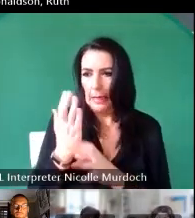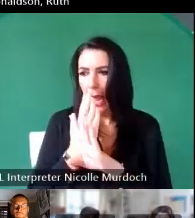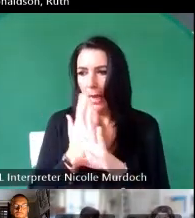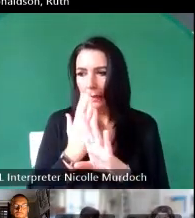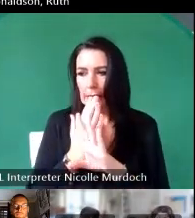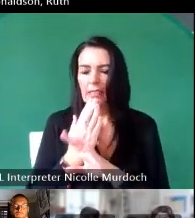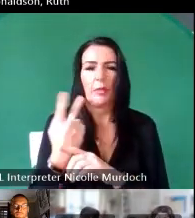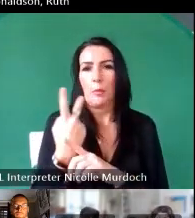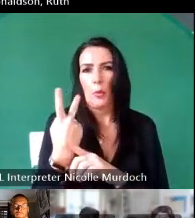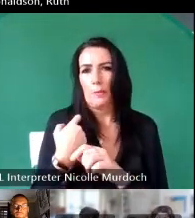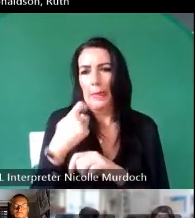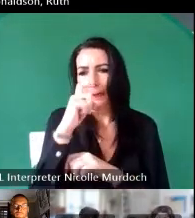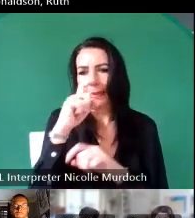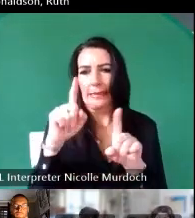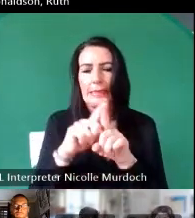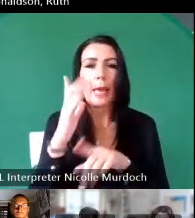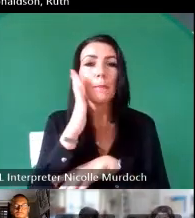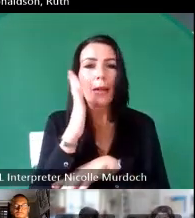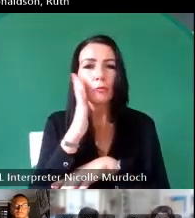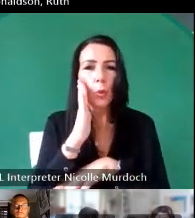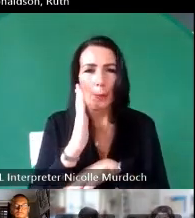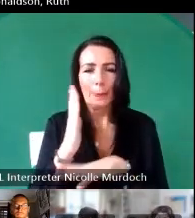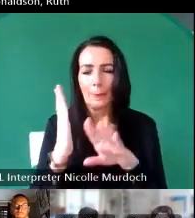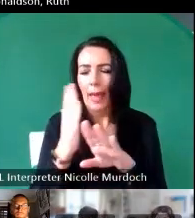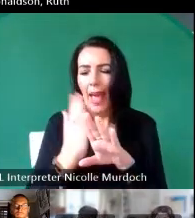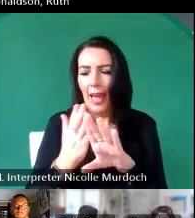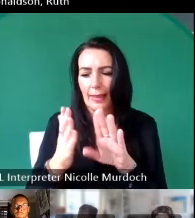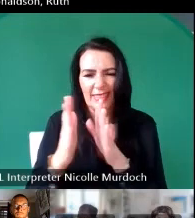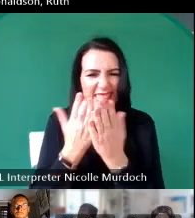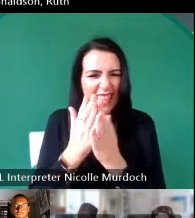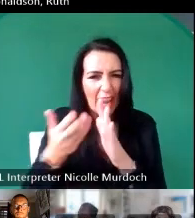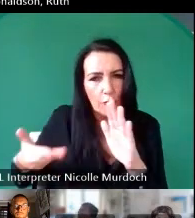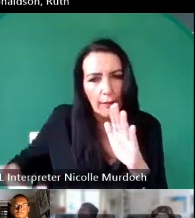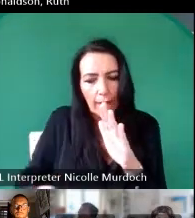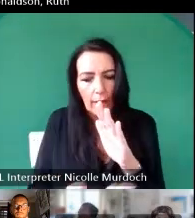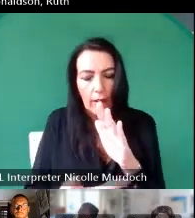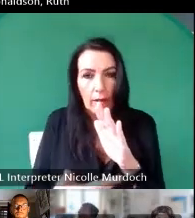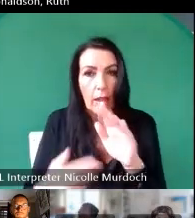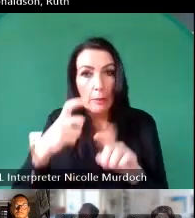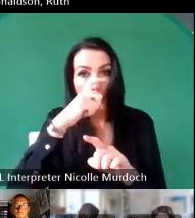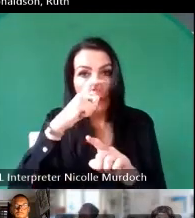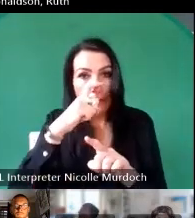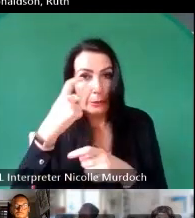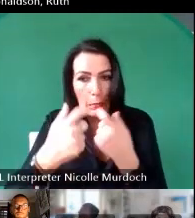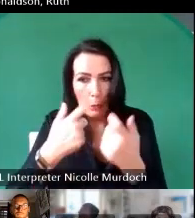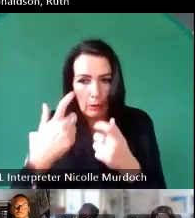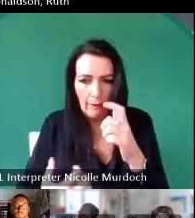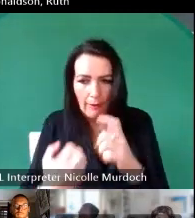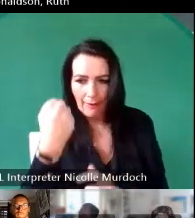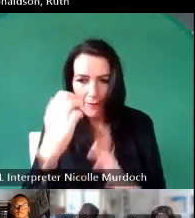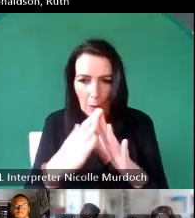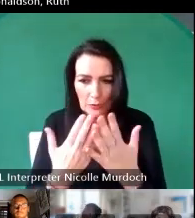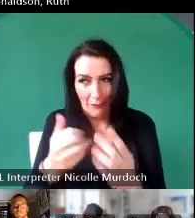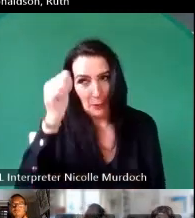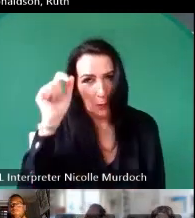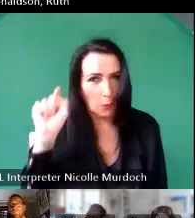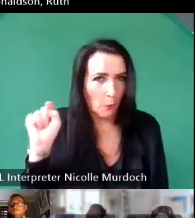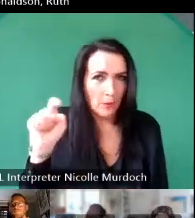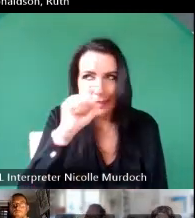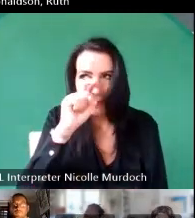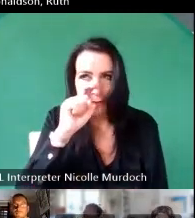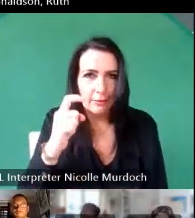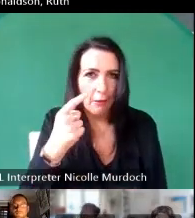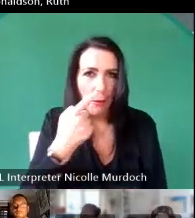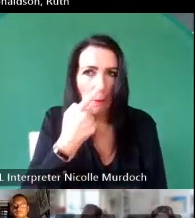sister but uh she found it she went looking for you know there's no way she was cuz she